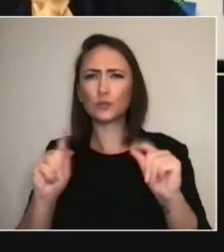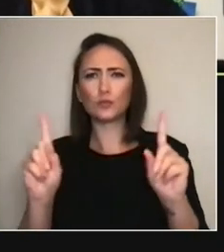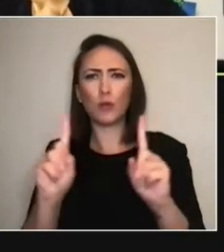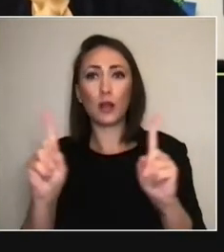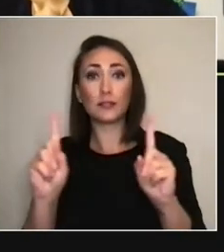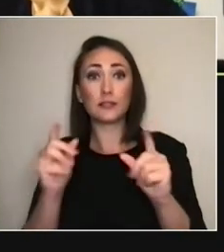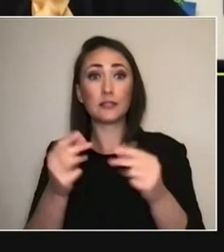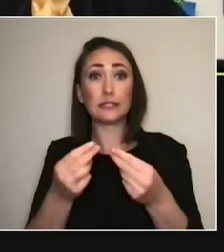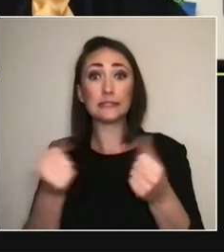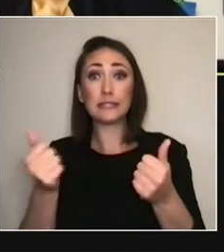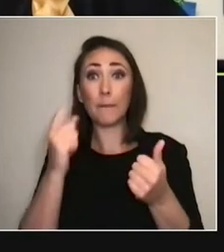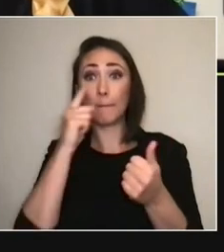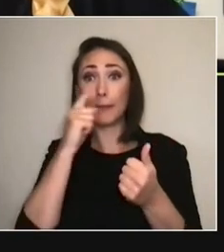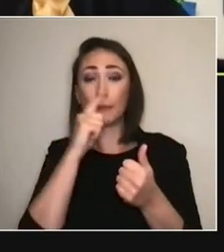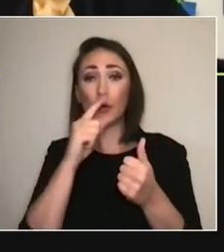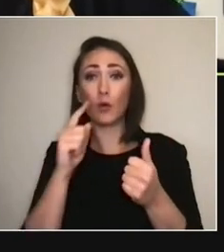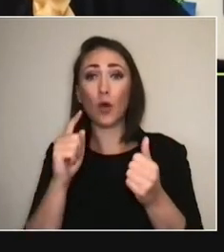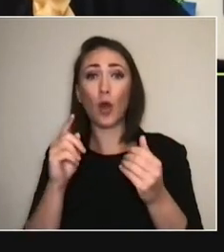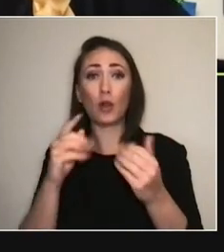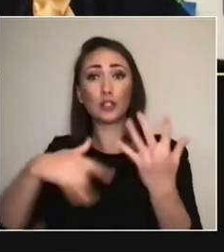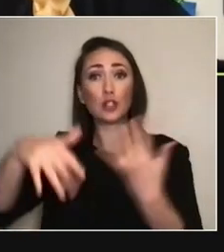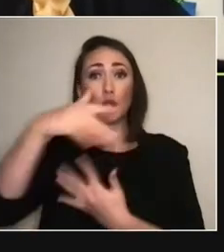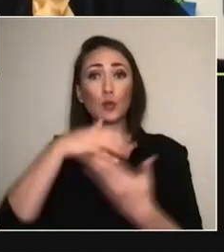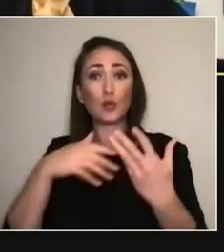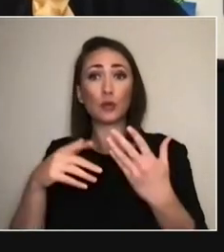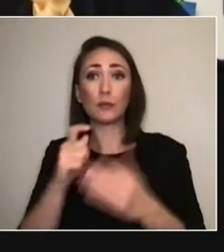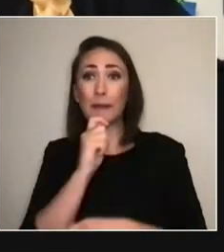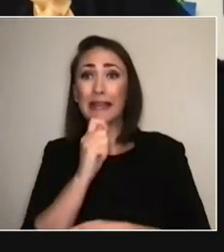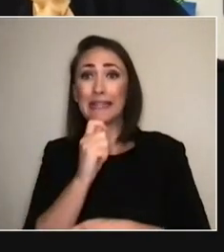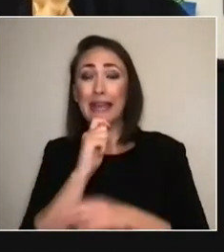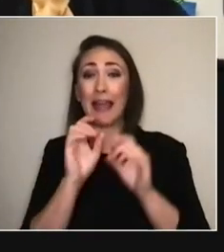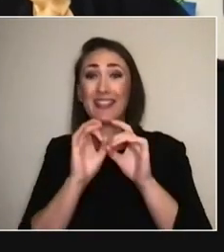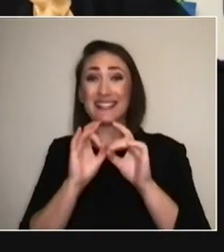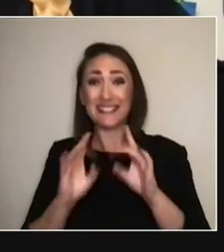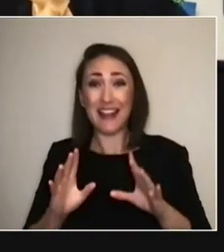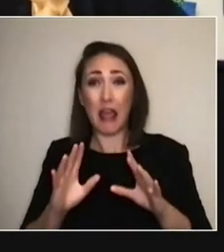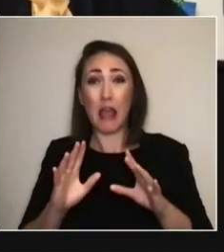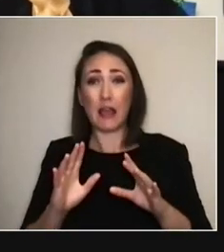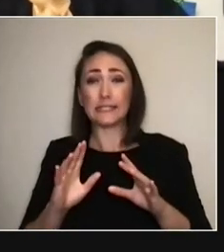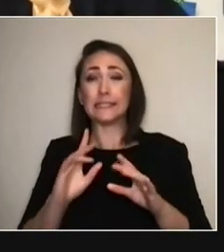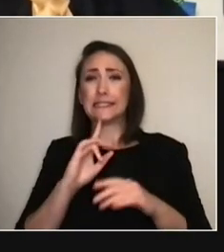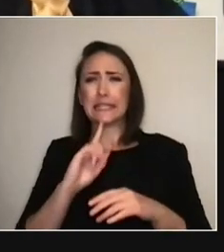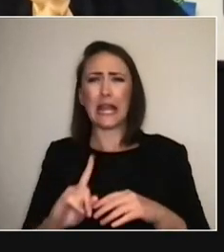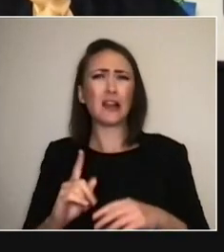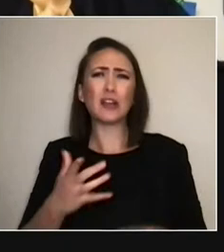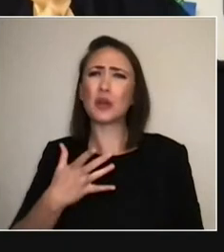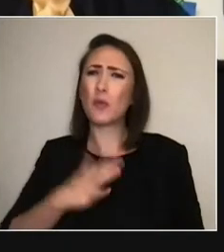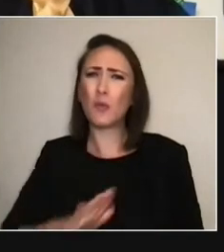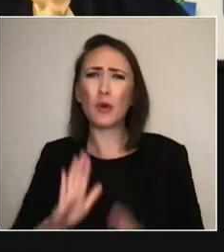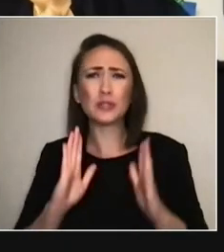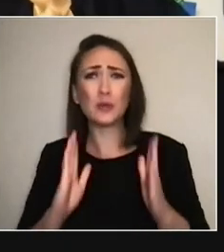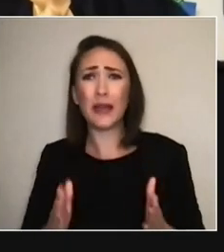'Please, we don't wanna rethink everything.' But a year later, or a year and a half later, I think,